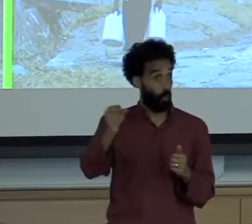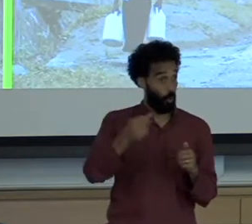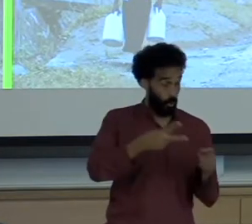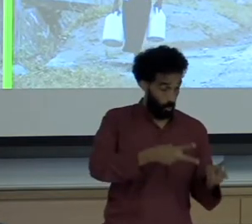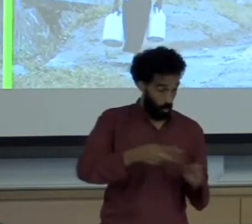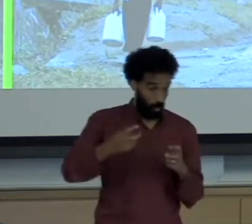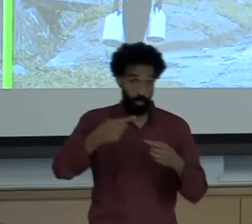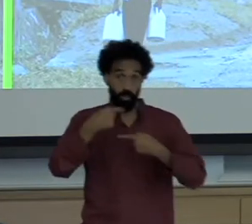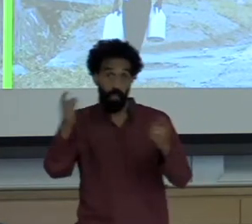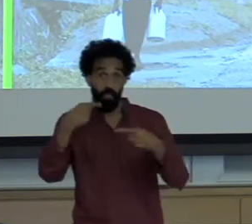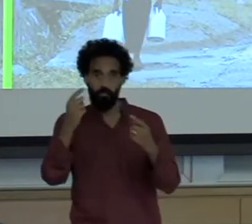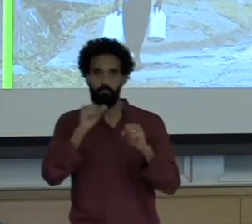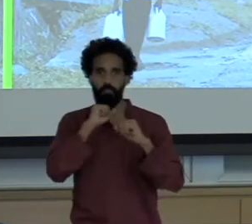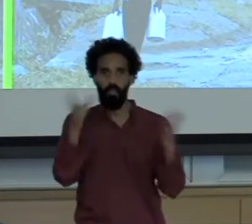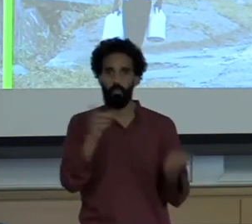Issues of forced migration,